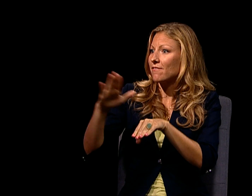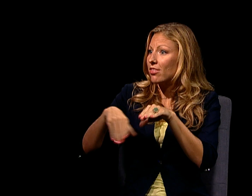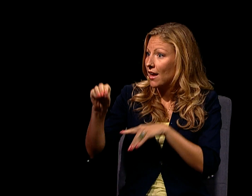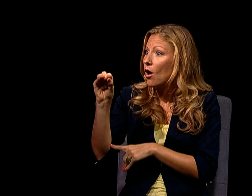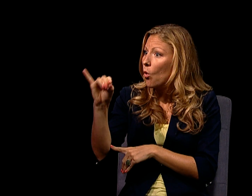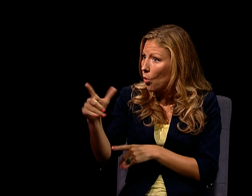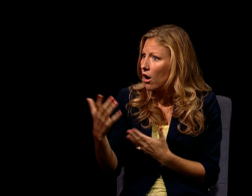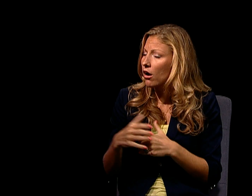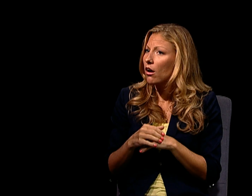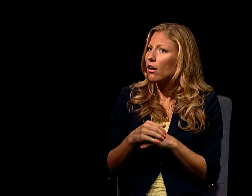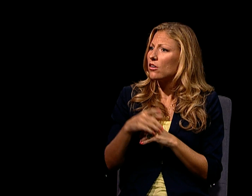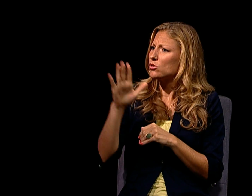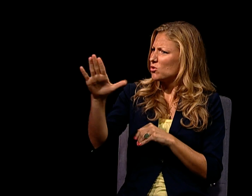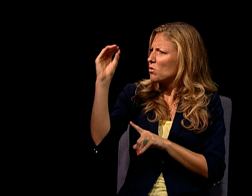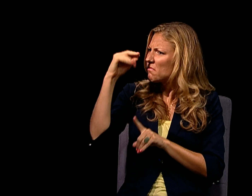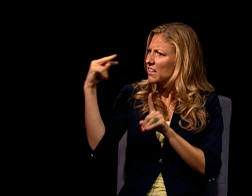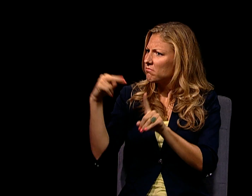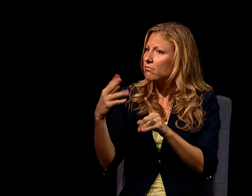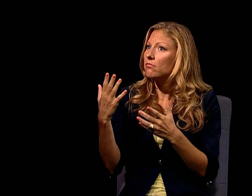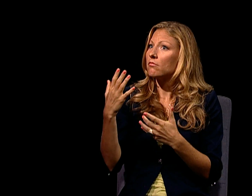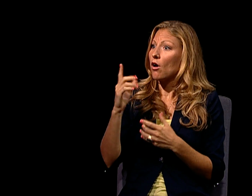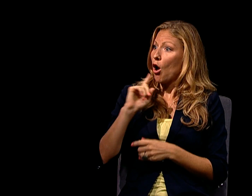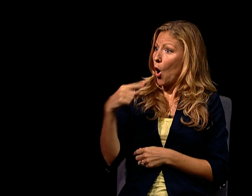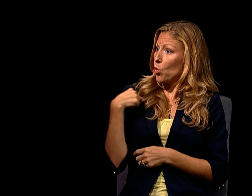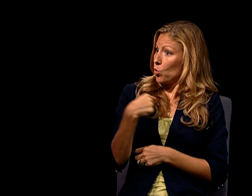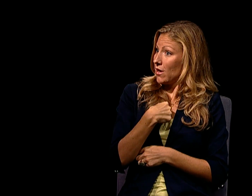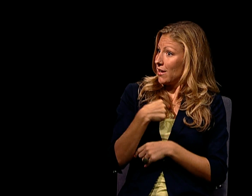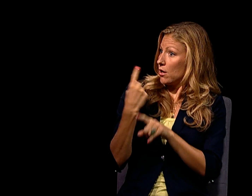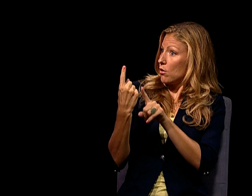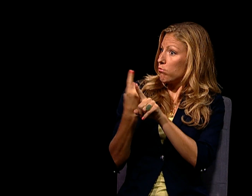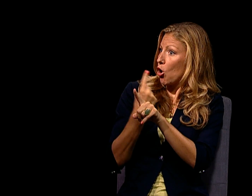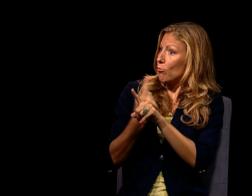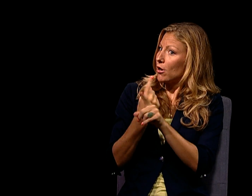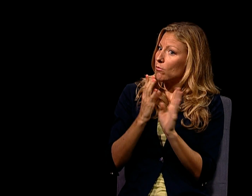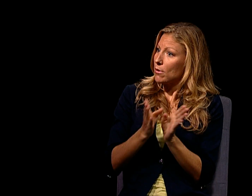SO, AND WATER RIGHT NOW IS MORE EXPENSIVE THAN OIL.